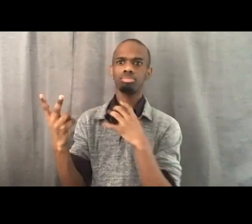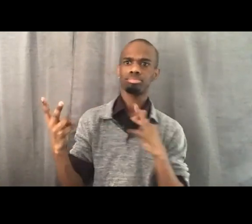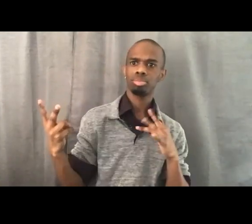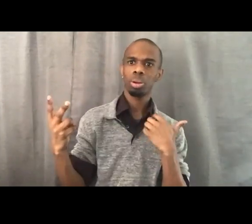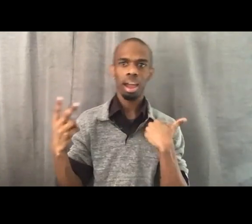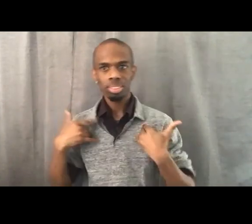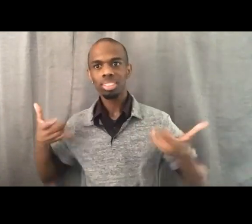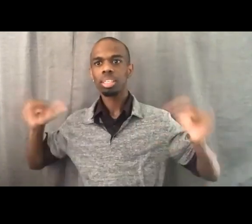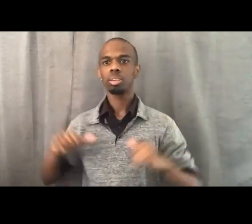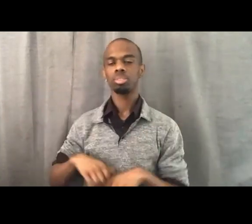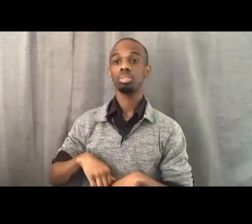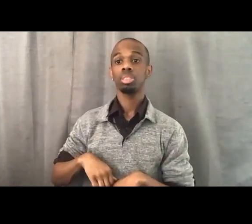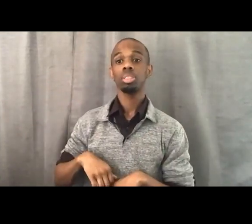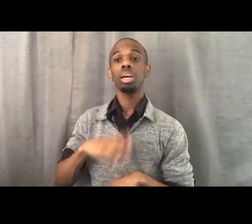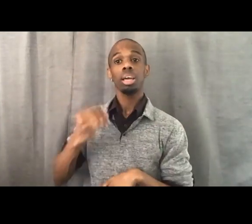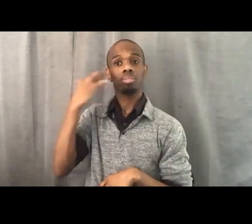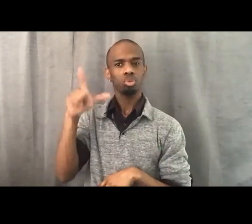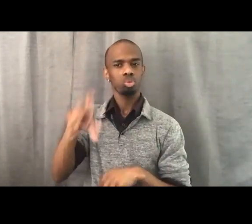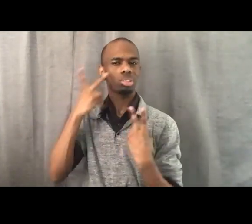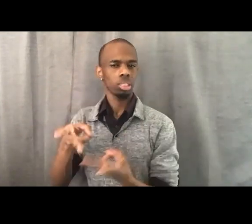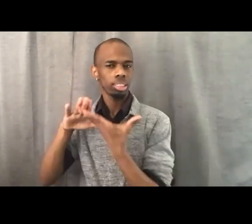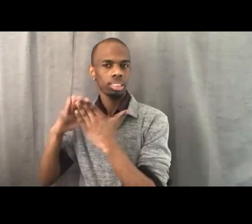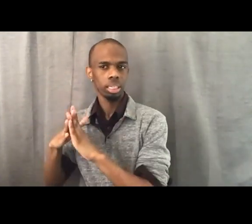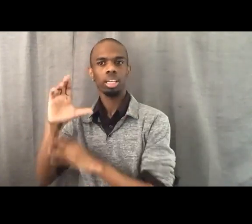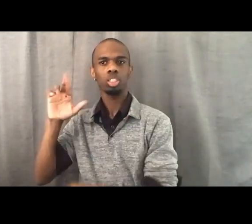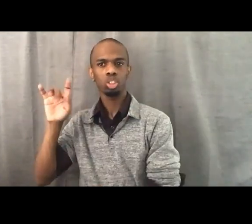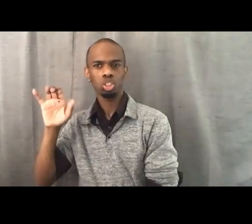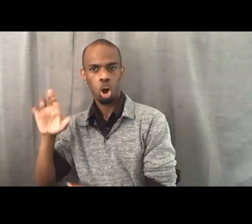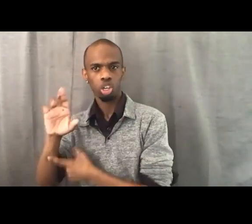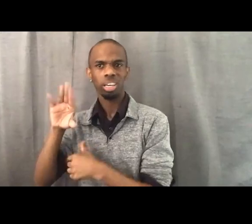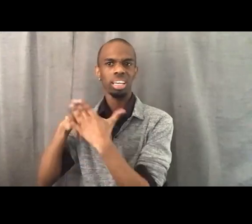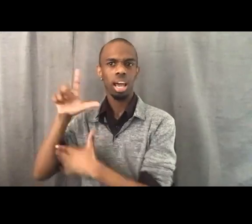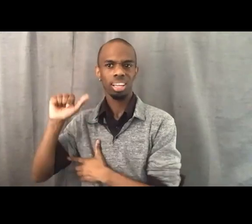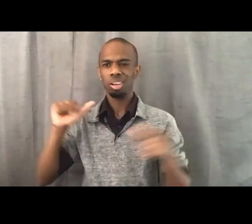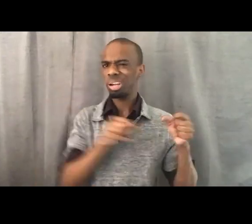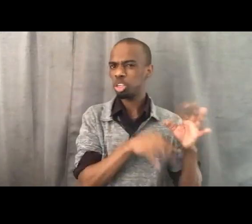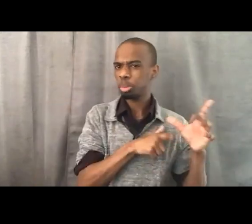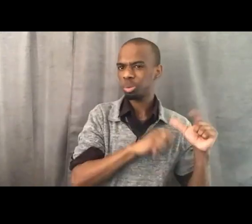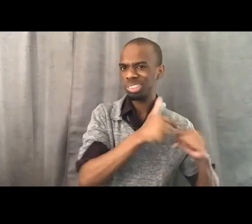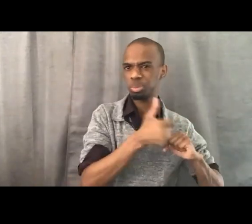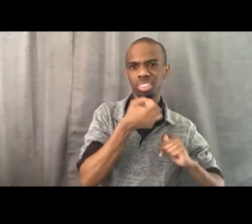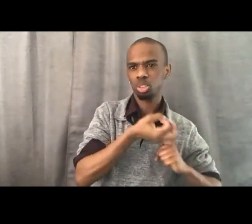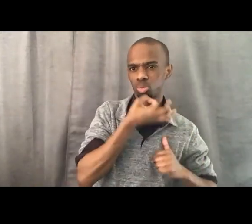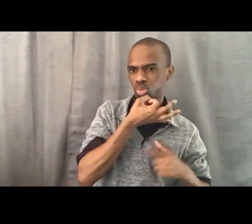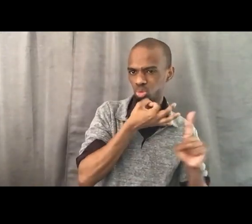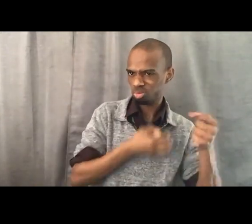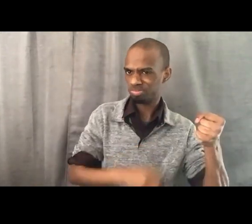into the city charter in Los Angeles, you can revise the budget in any time. We're calling on city council